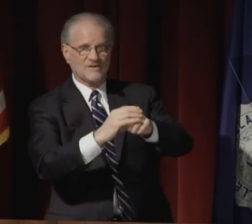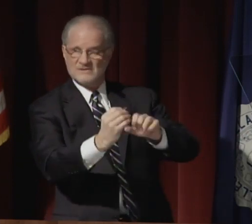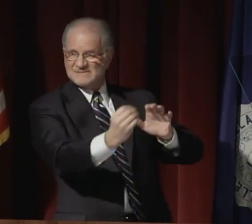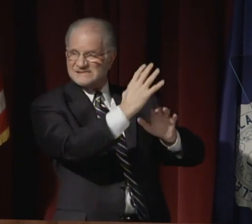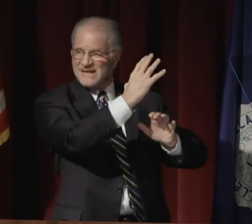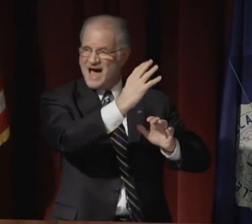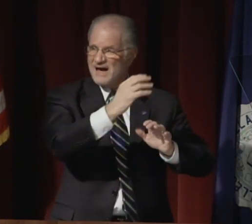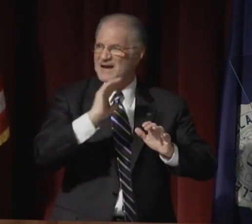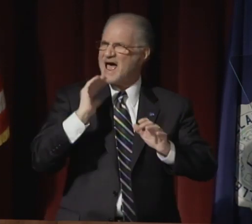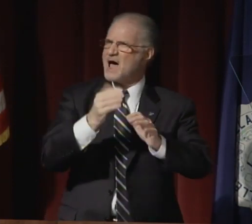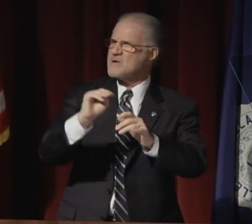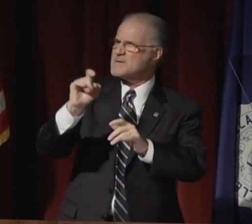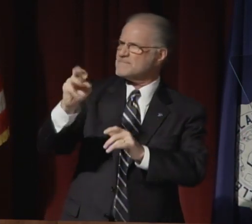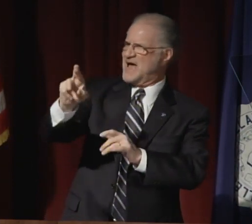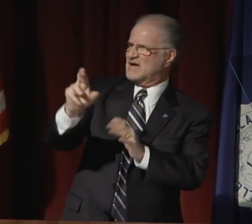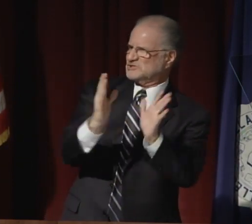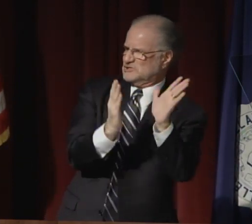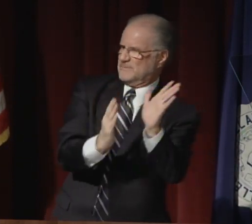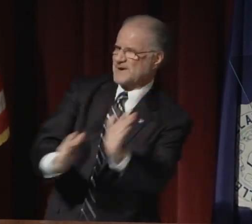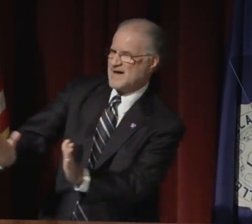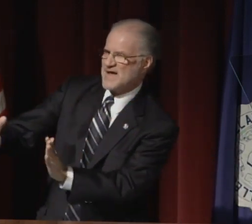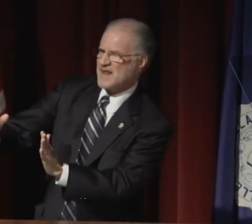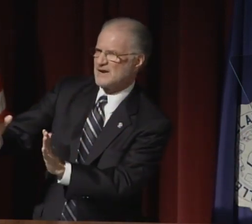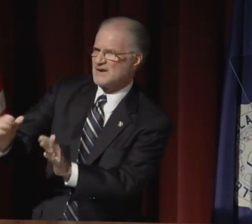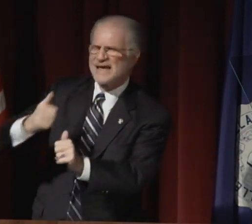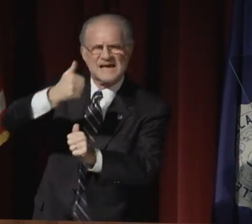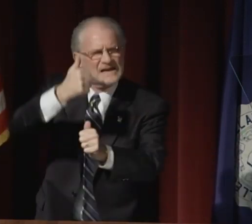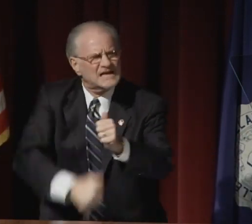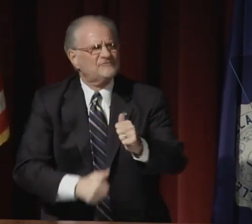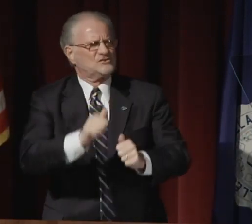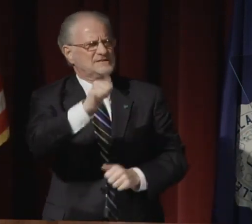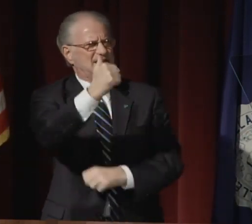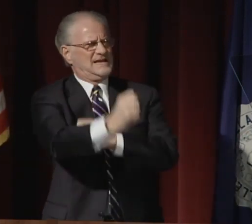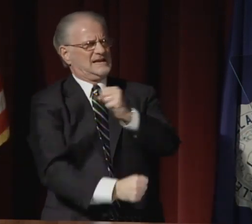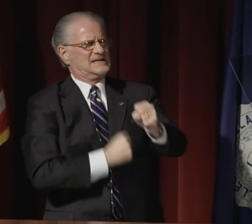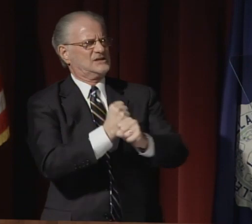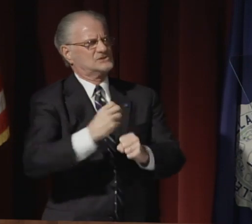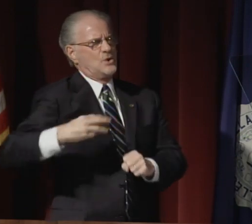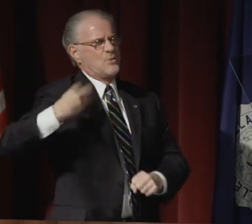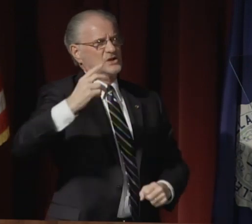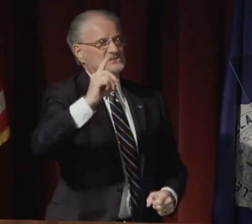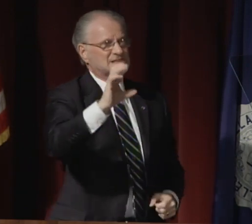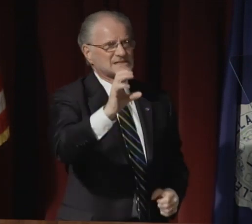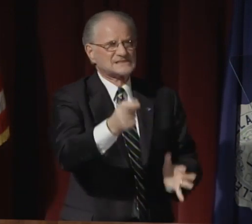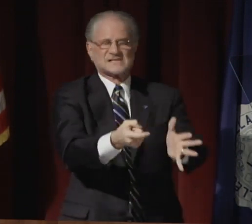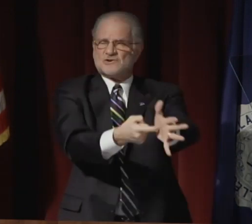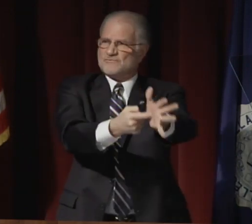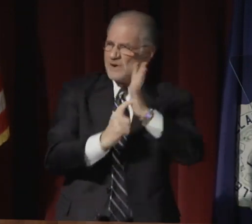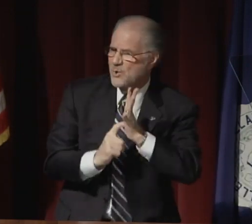You may not be aware of number 5 on the slide - our master plan.